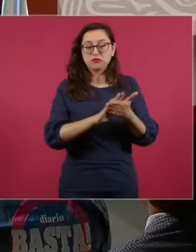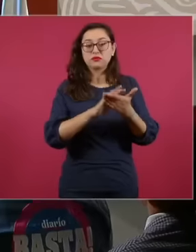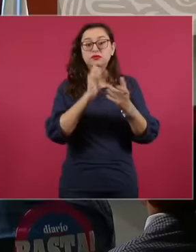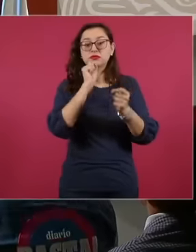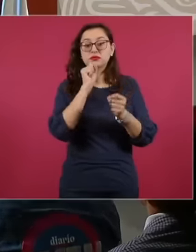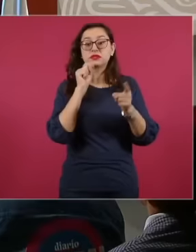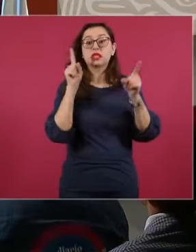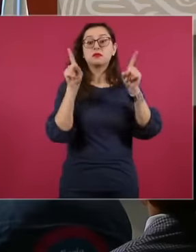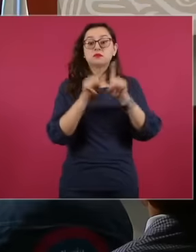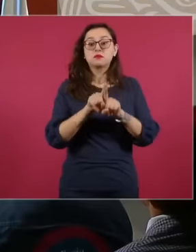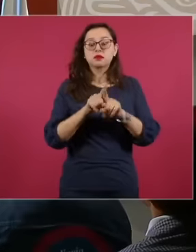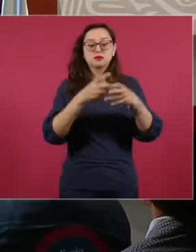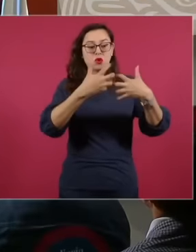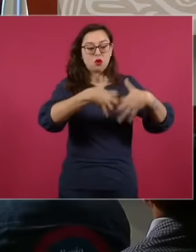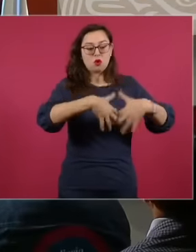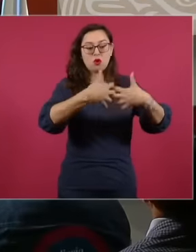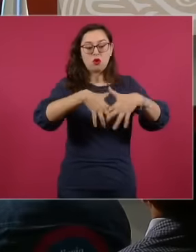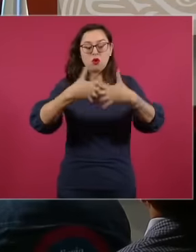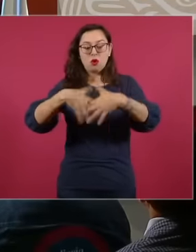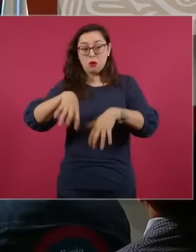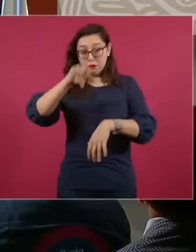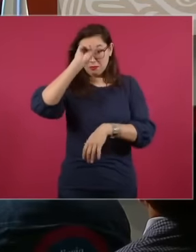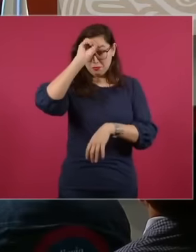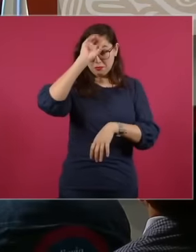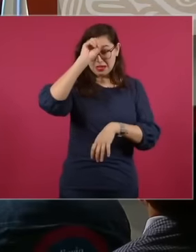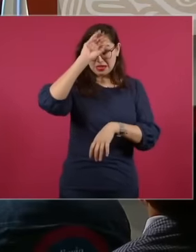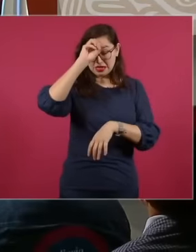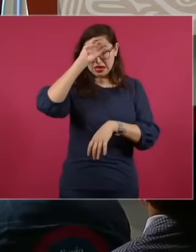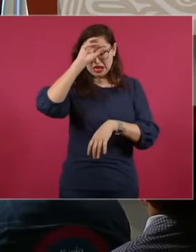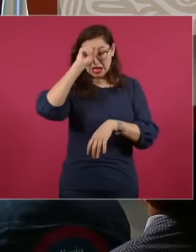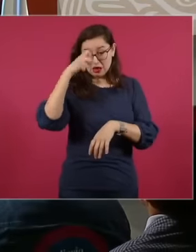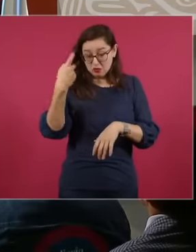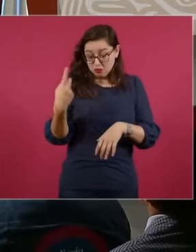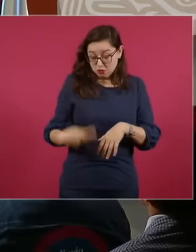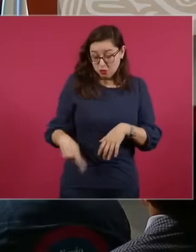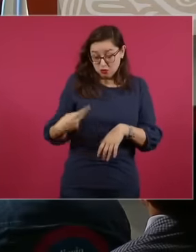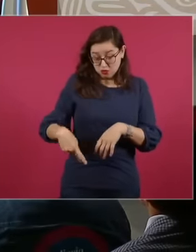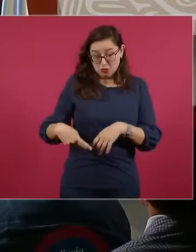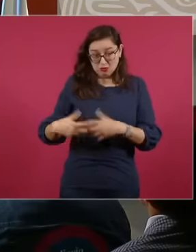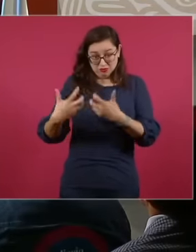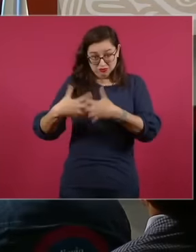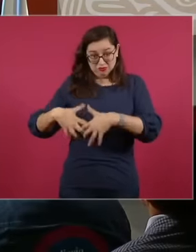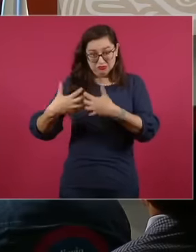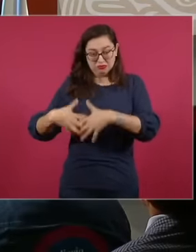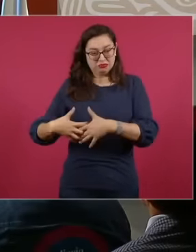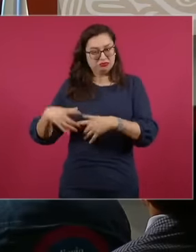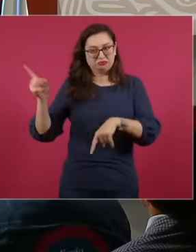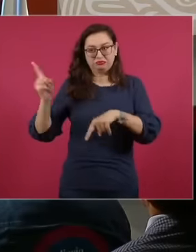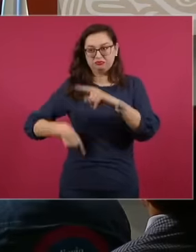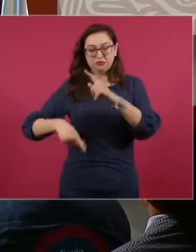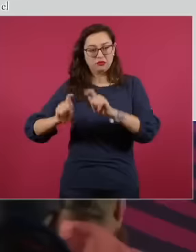mining units and plants in the sector. For this, as was the case with the historic Cananea mine,